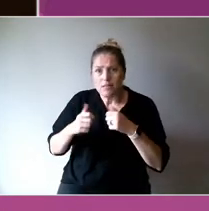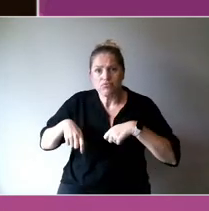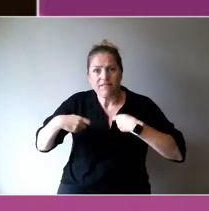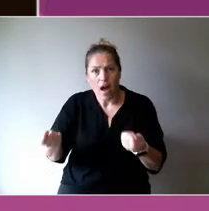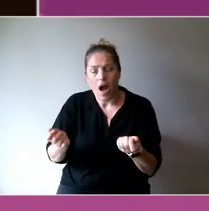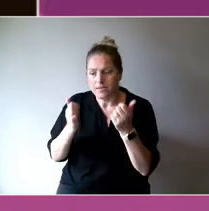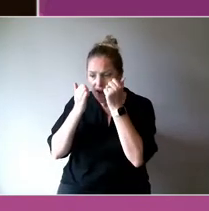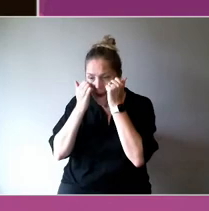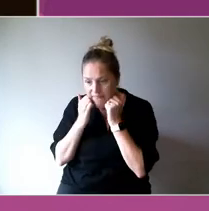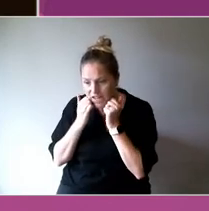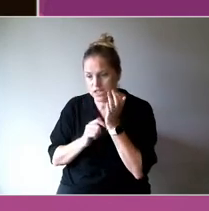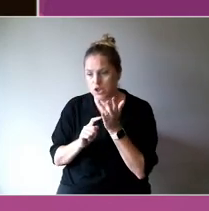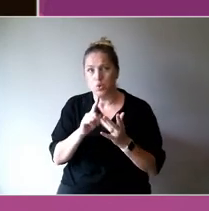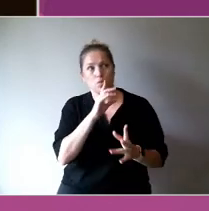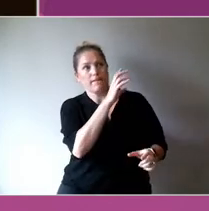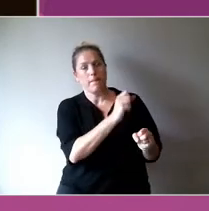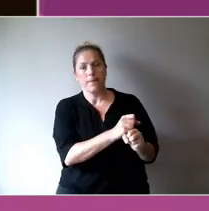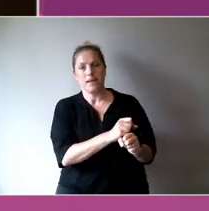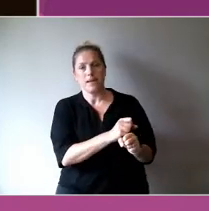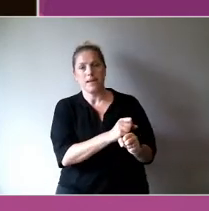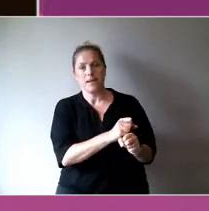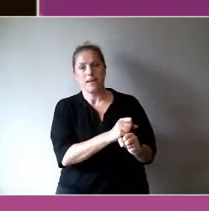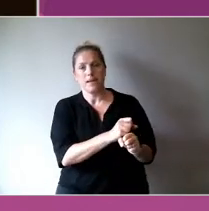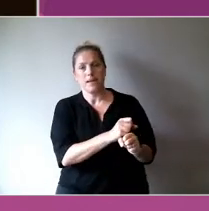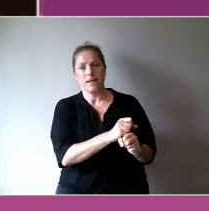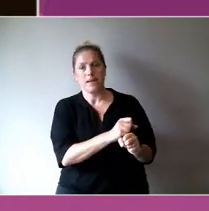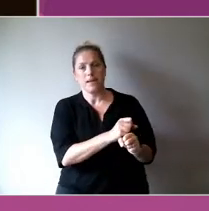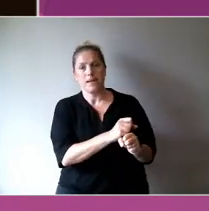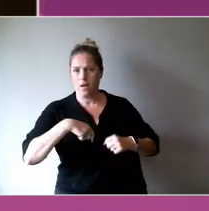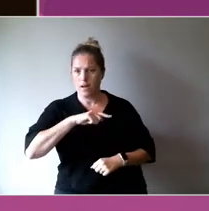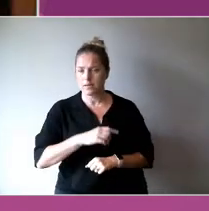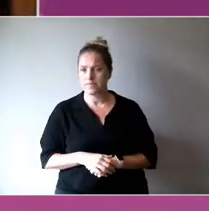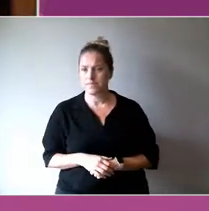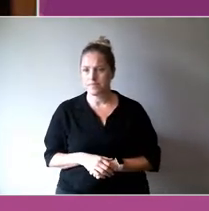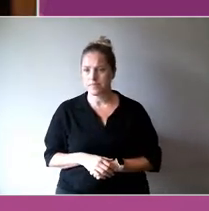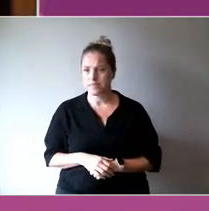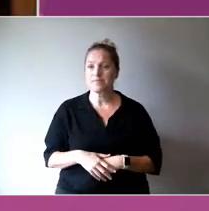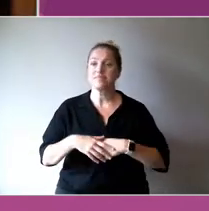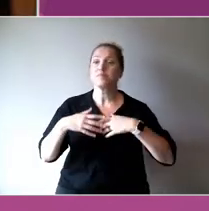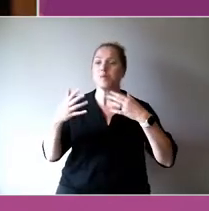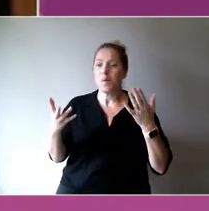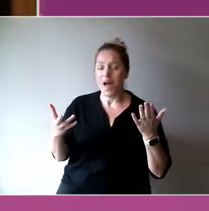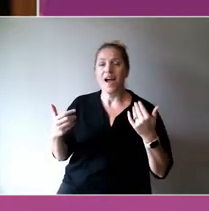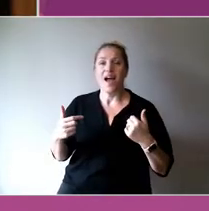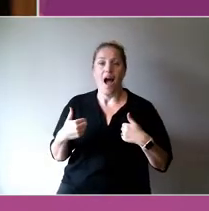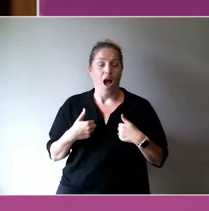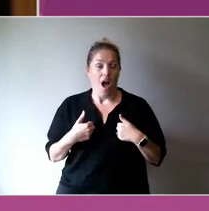One of the things that's a bug bear of mine, so excuse me if I go on a nerd rant here,